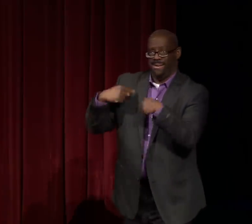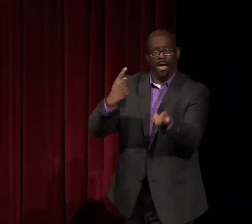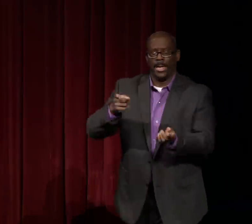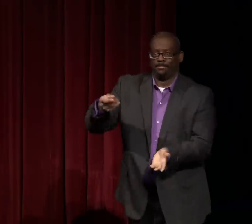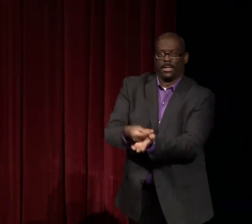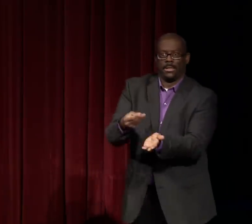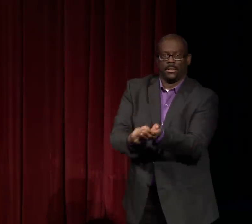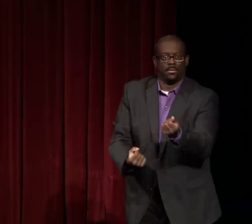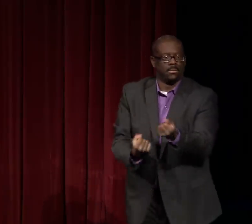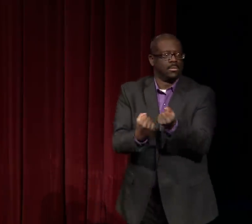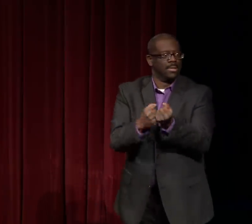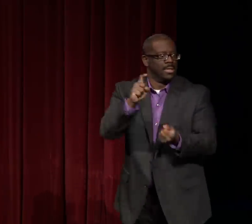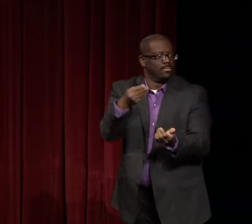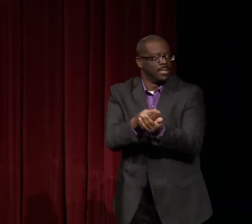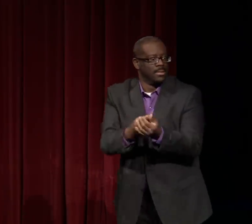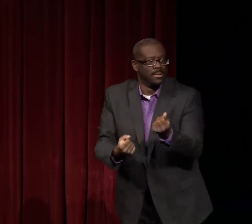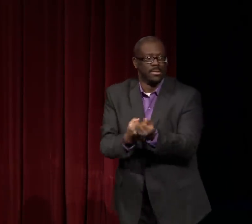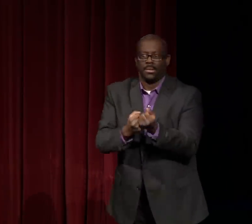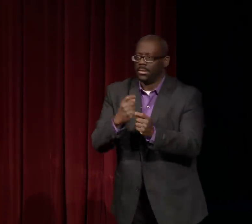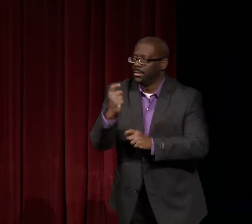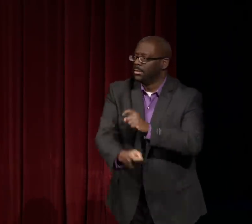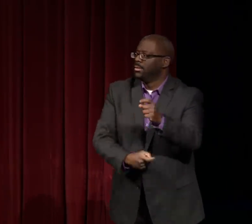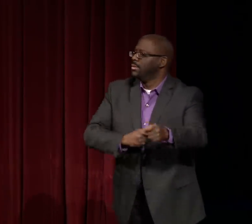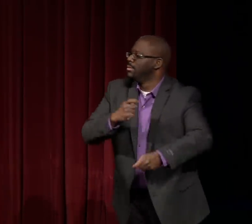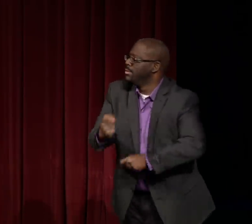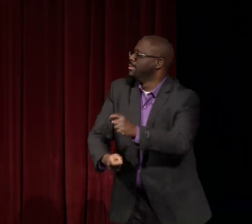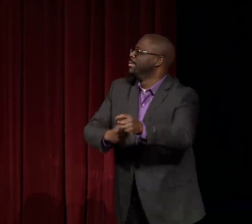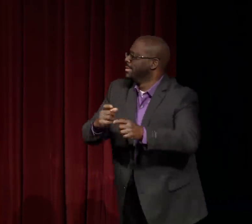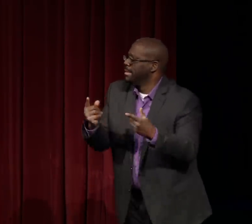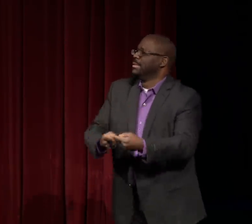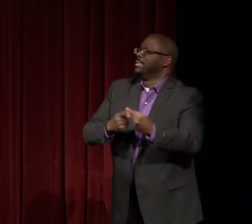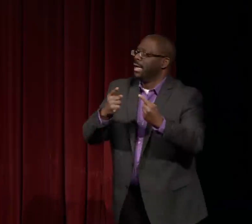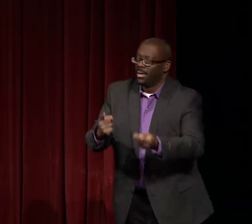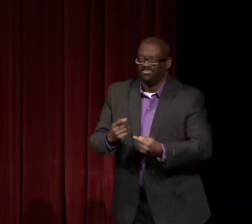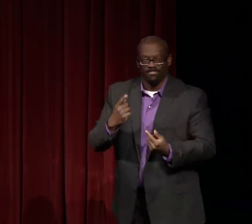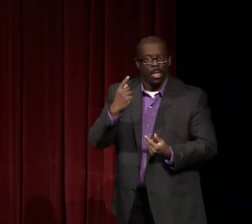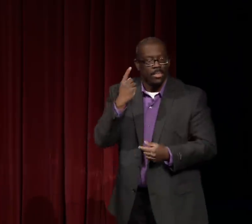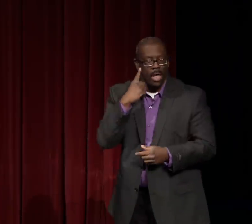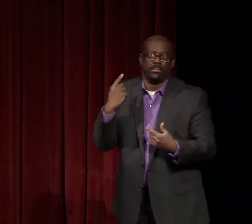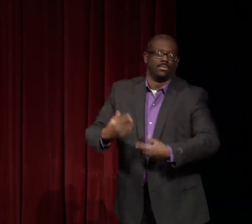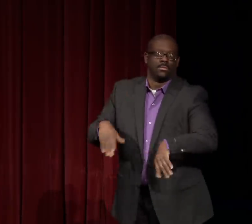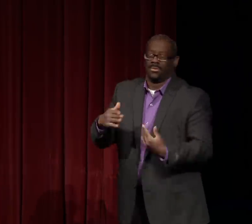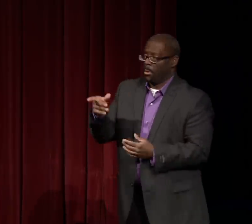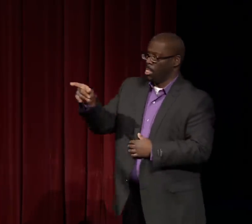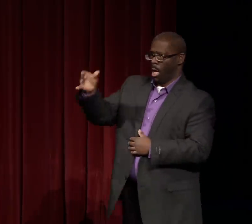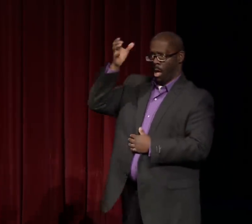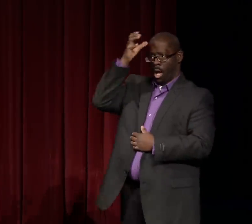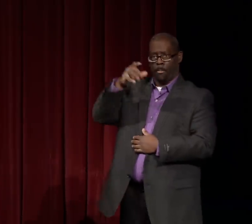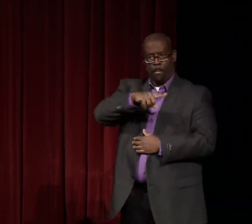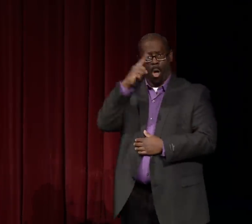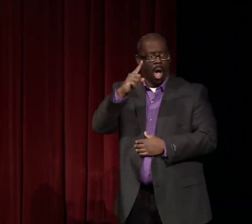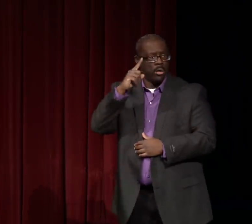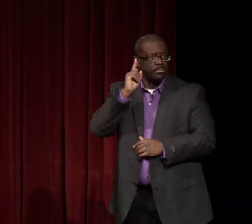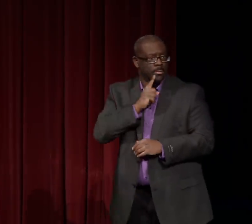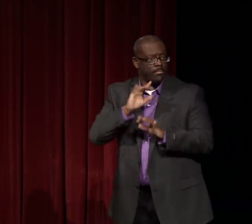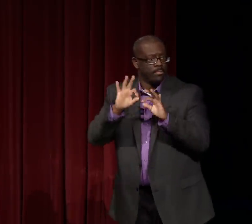She has had a lot of struggles in getting her project funded.